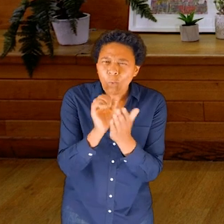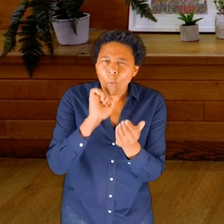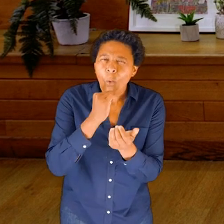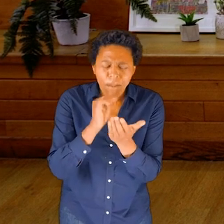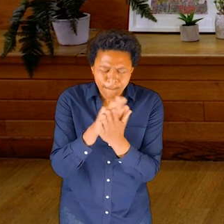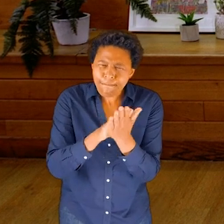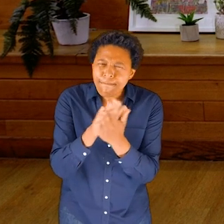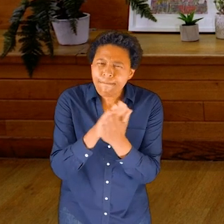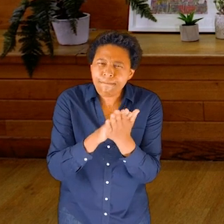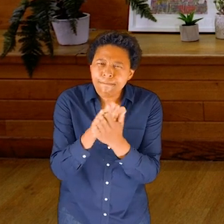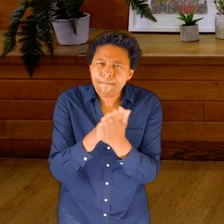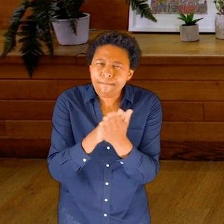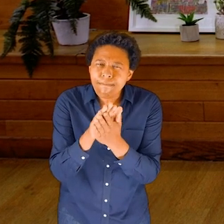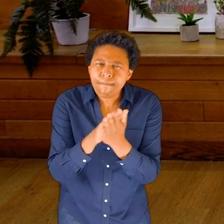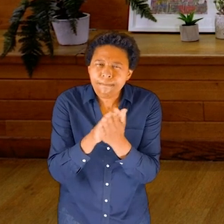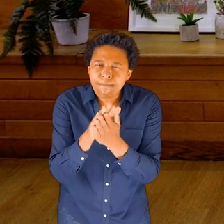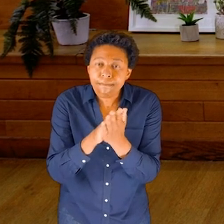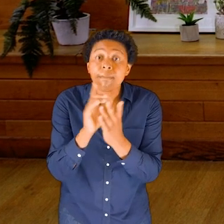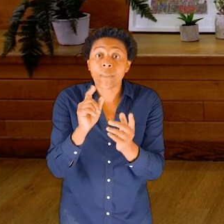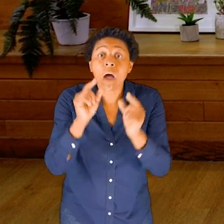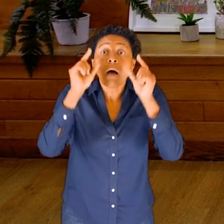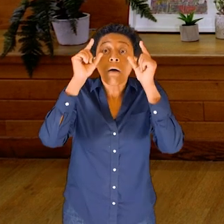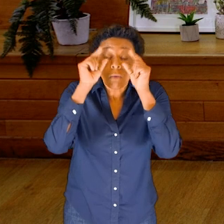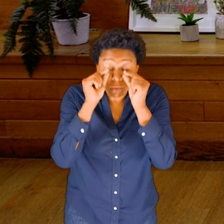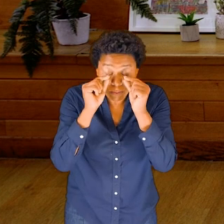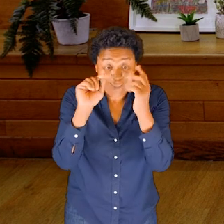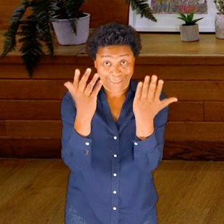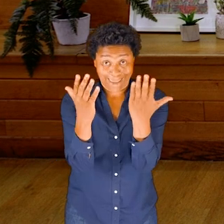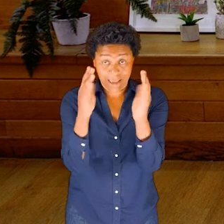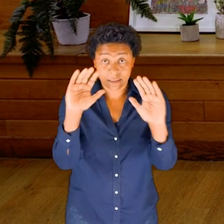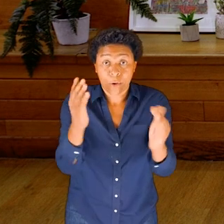We’re going to close the eyes and then bring the hands to the eyes.